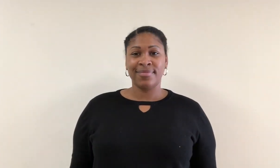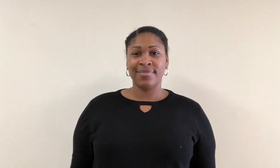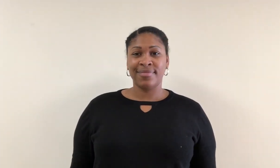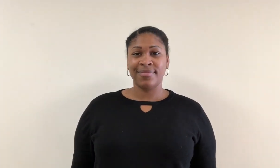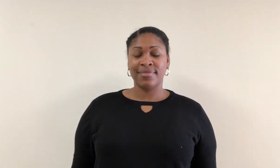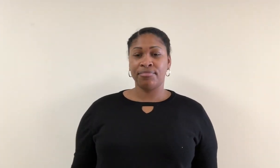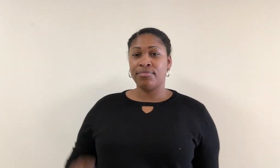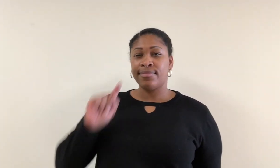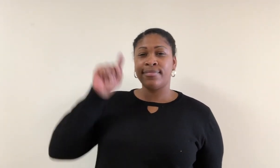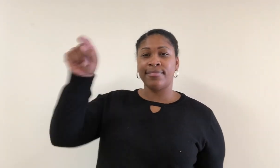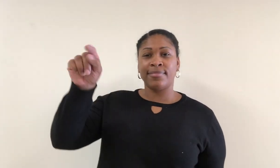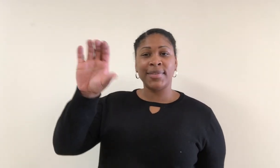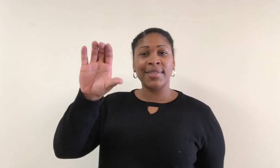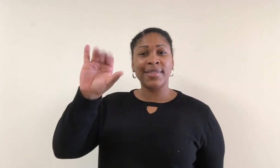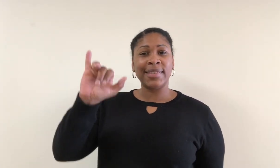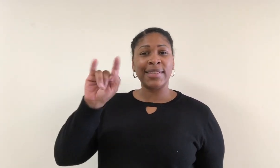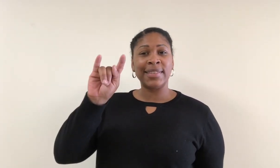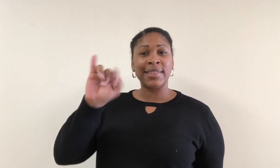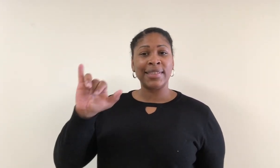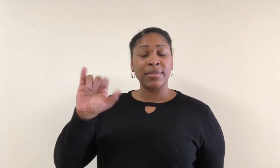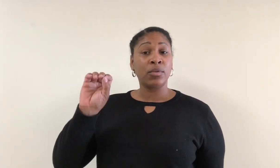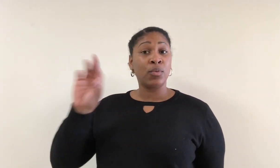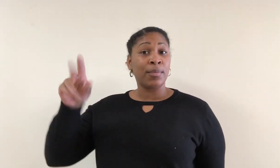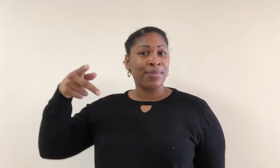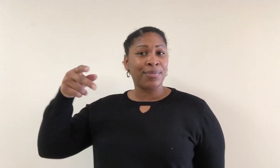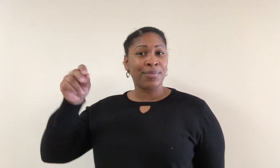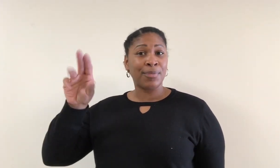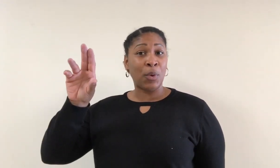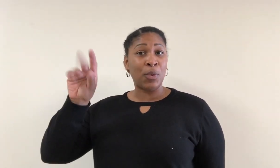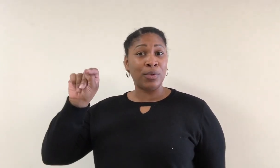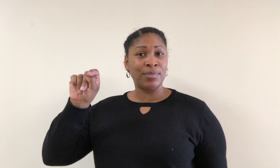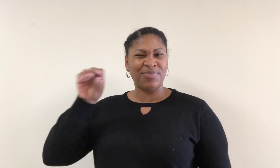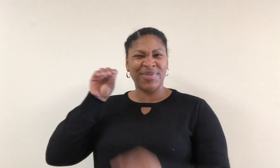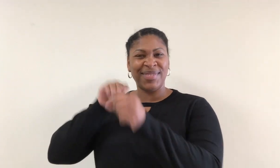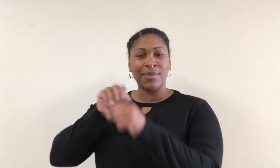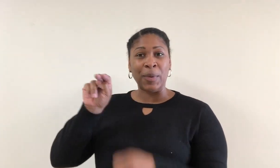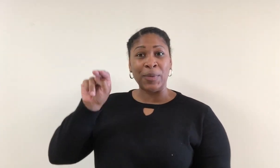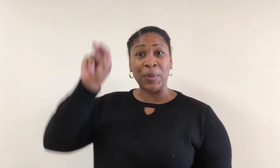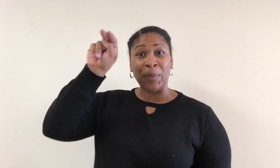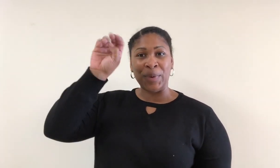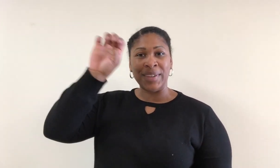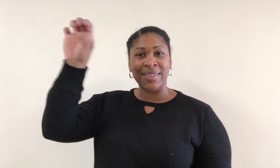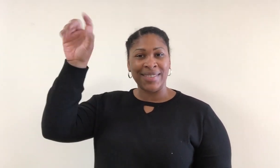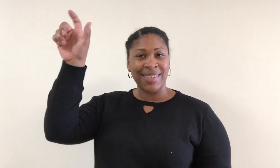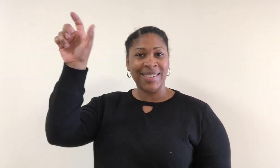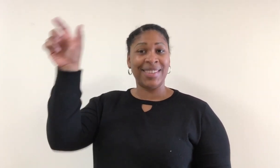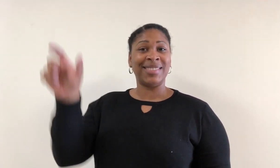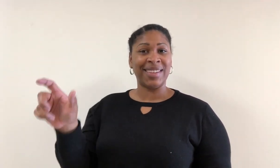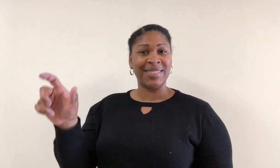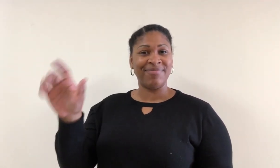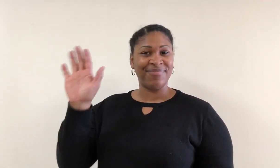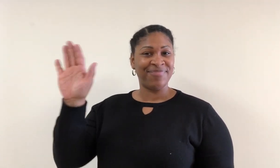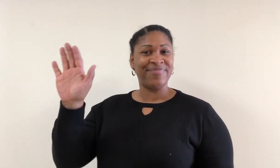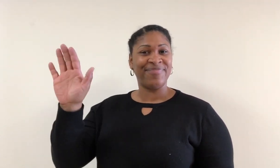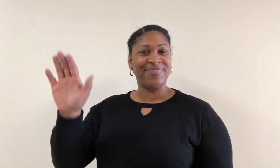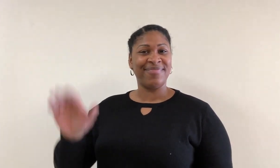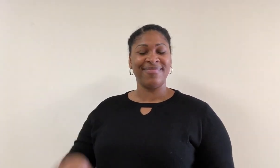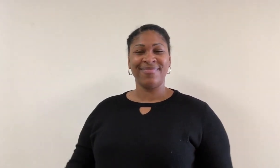City and port in northeastern Italy.